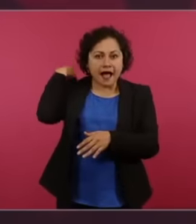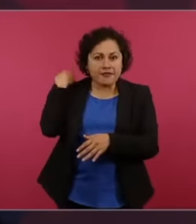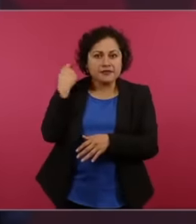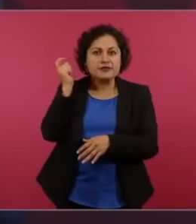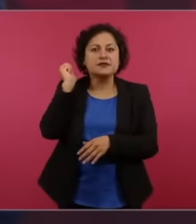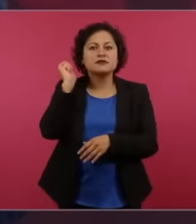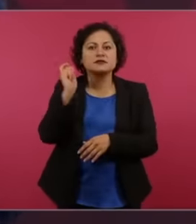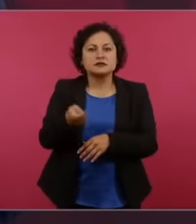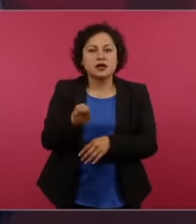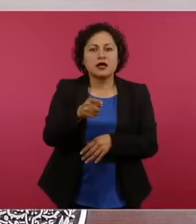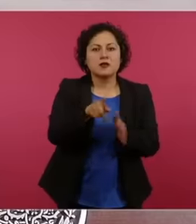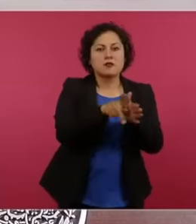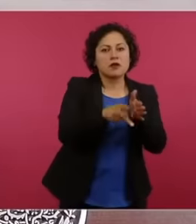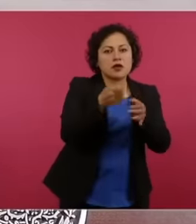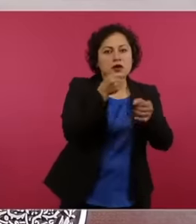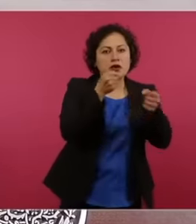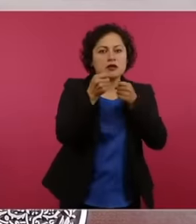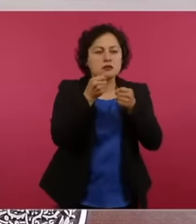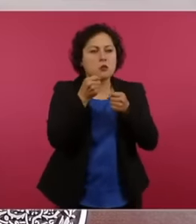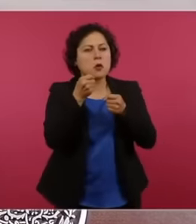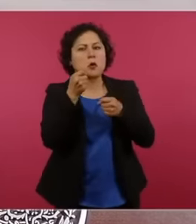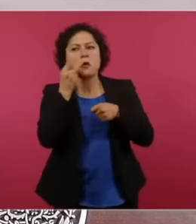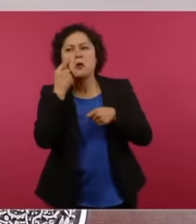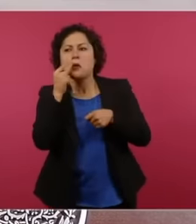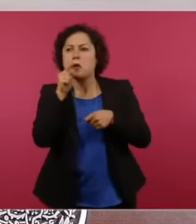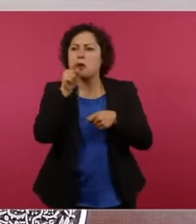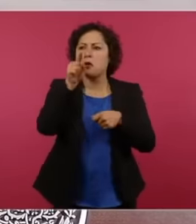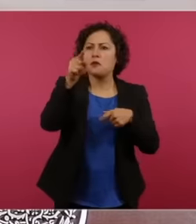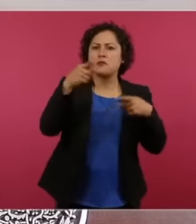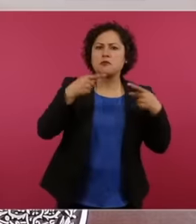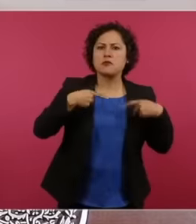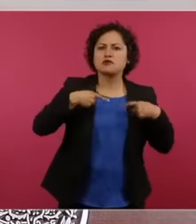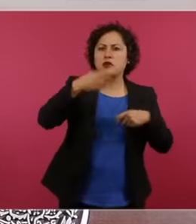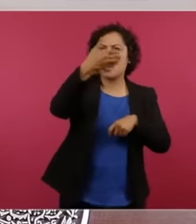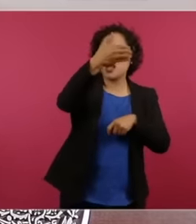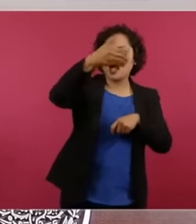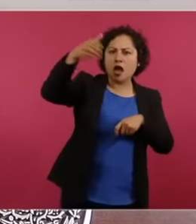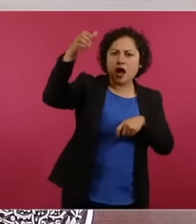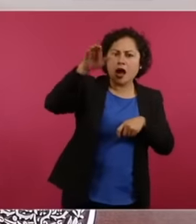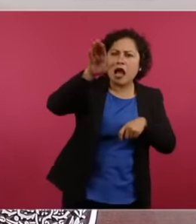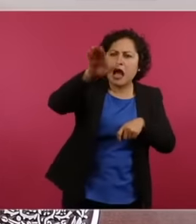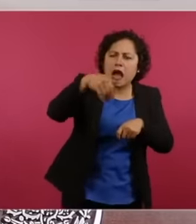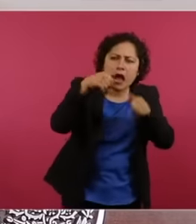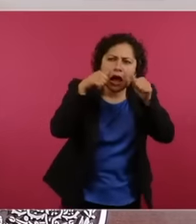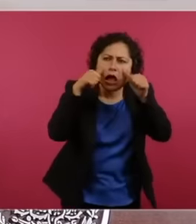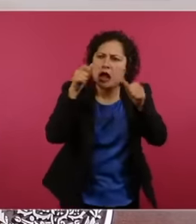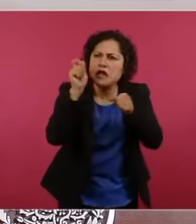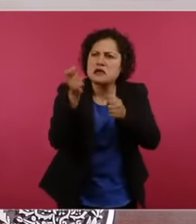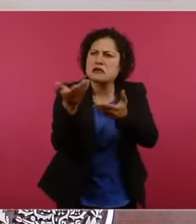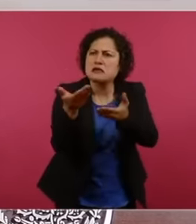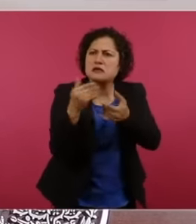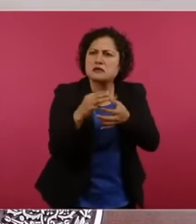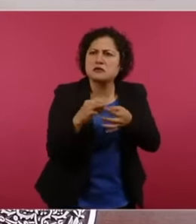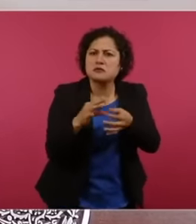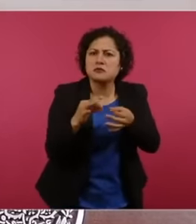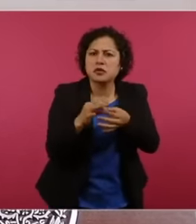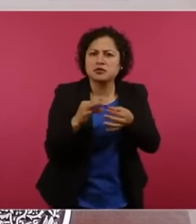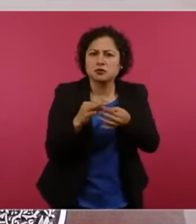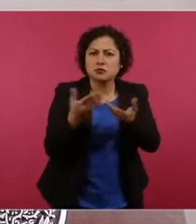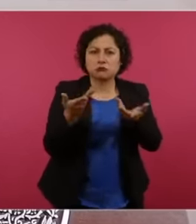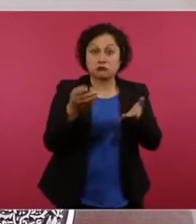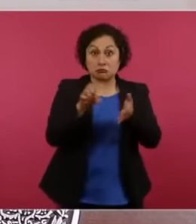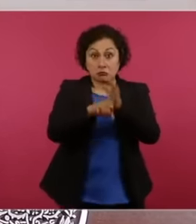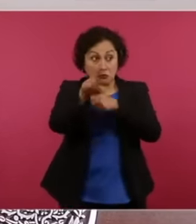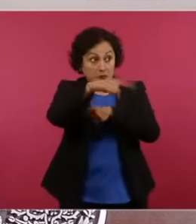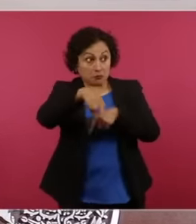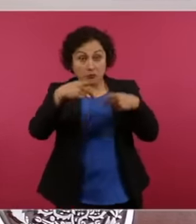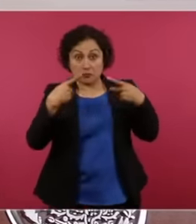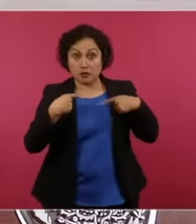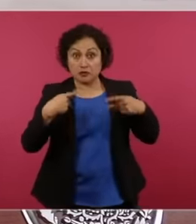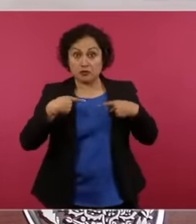peasants, the fight for land, the